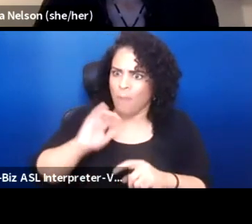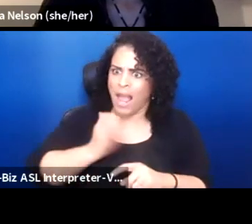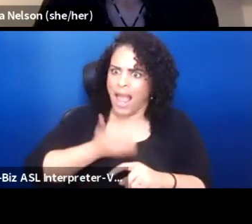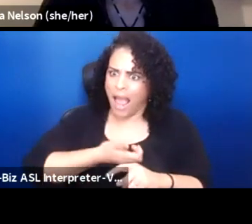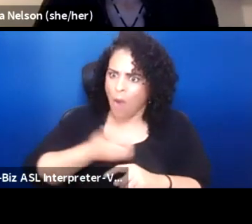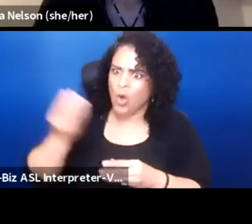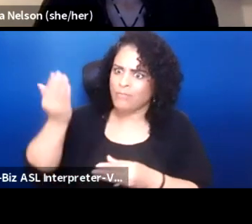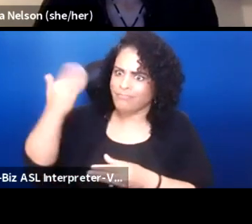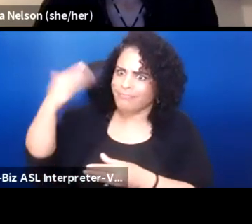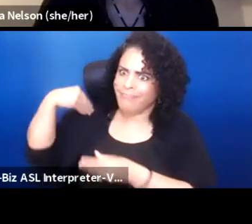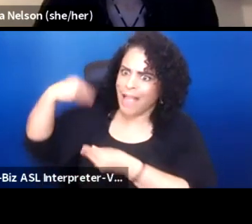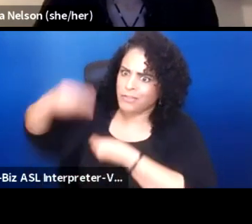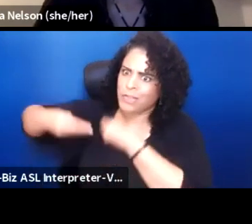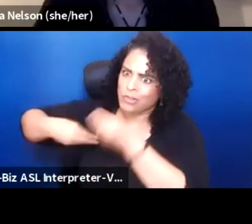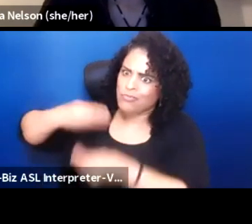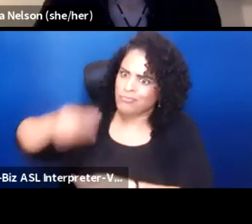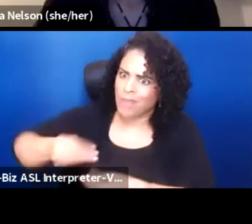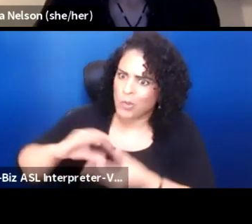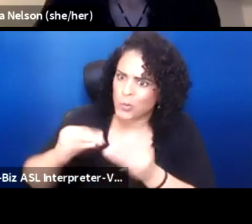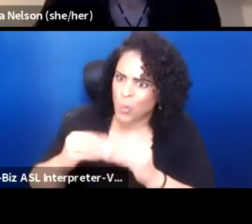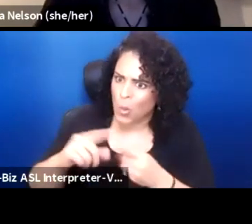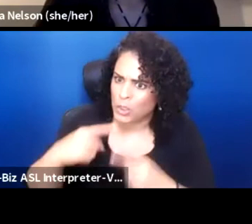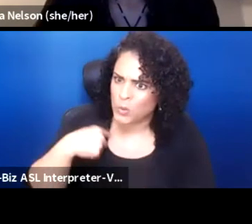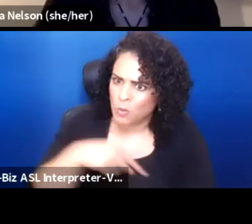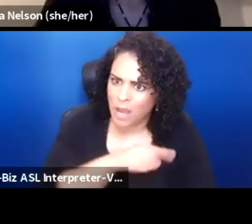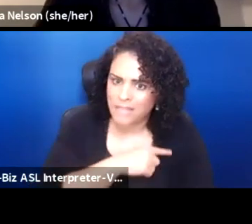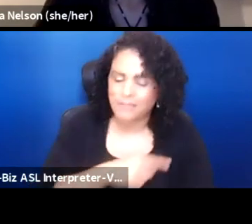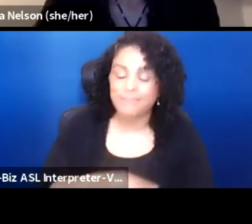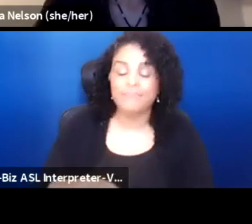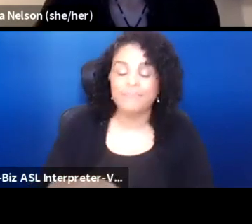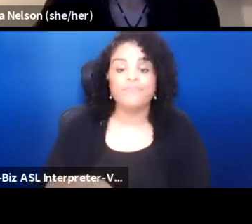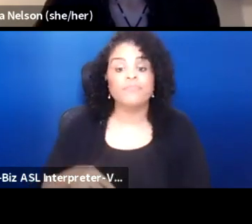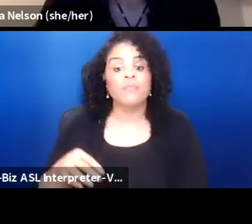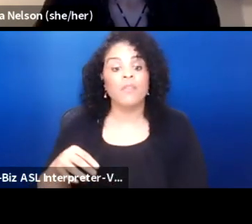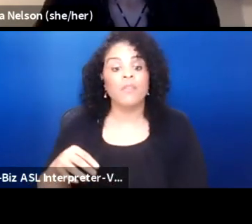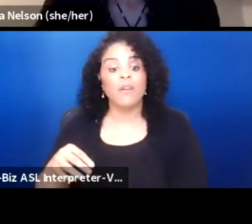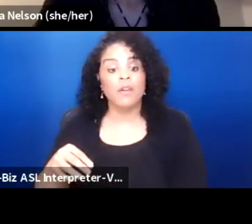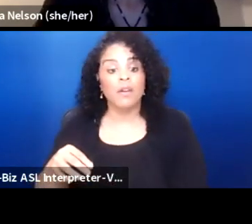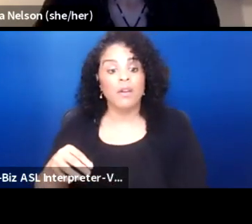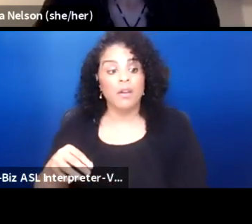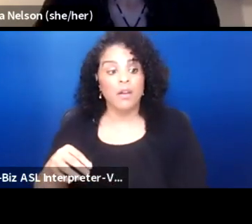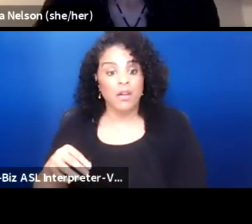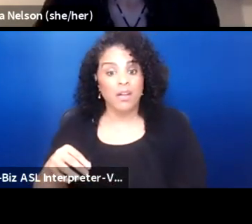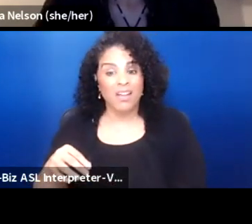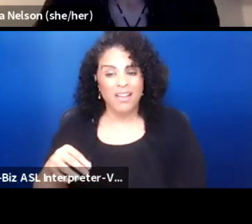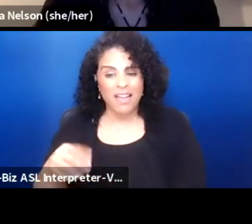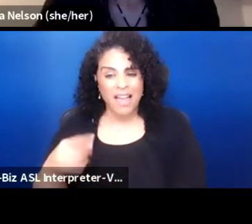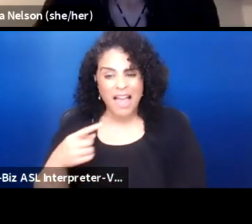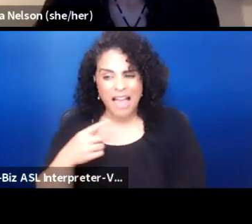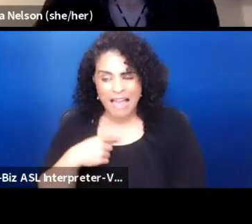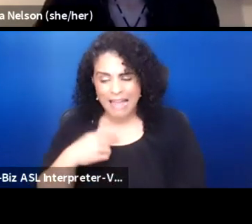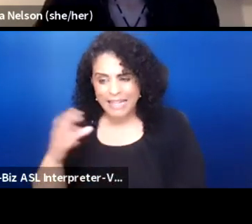passing that story down to us. So I guess mostly, it would be for native people